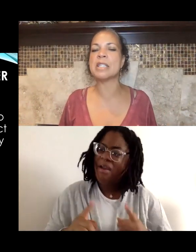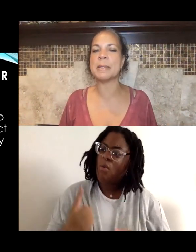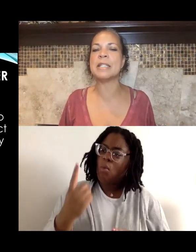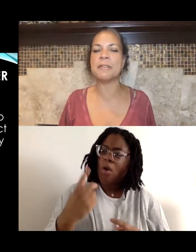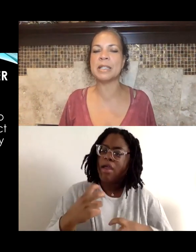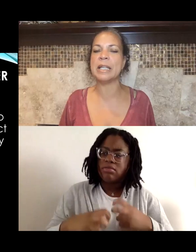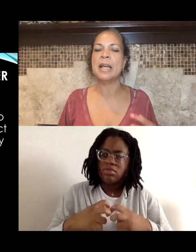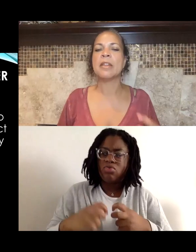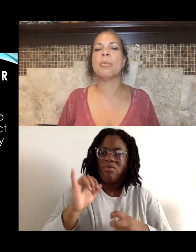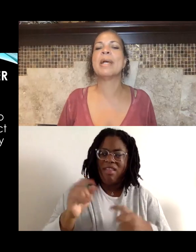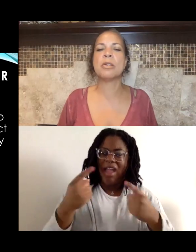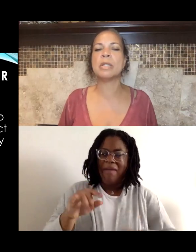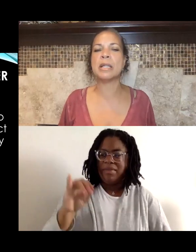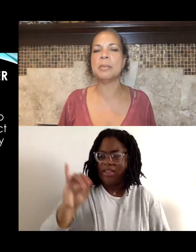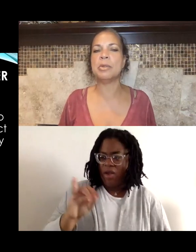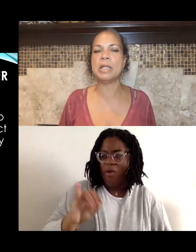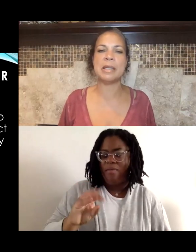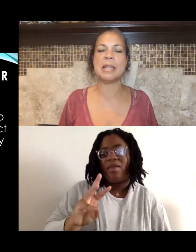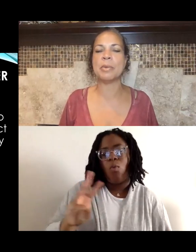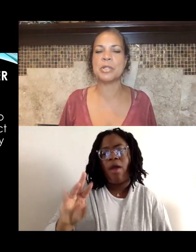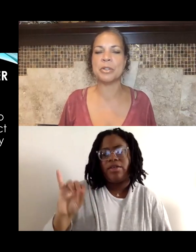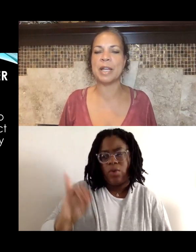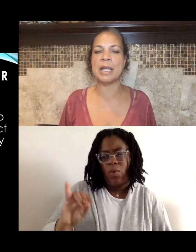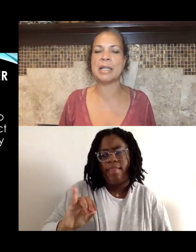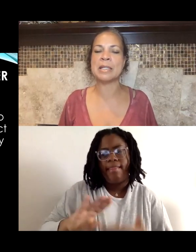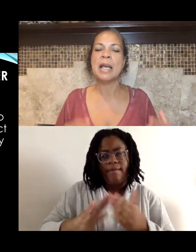specifically the West Oakland community, that they were surveying is,